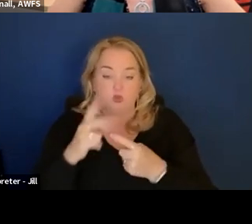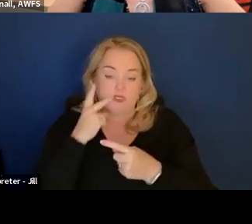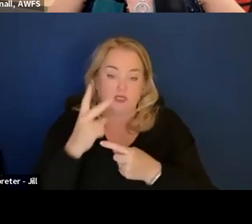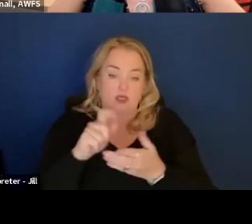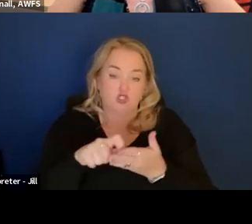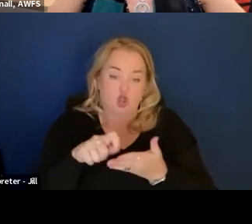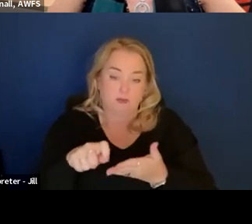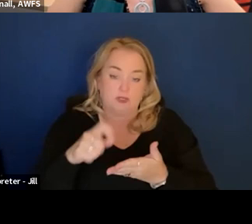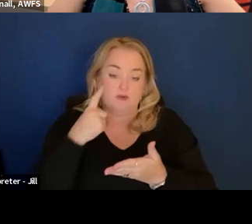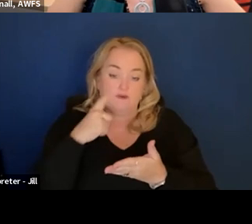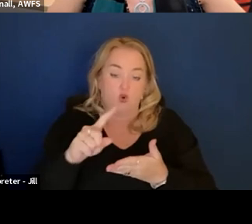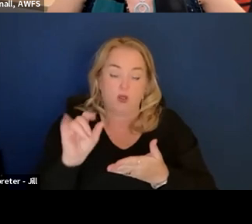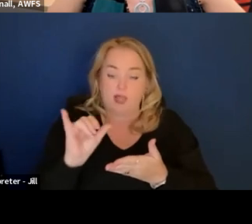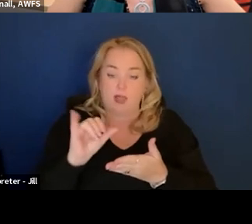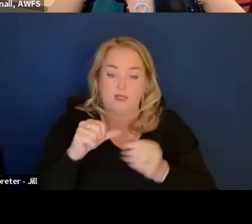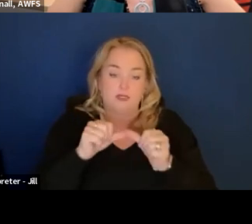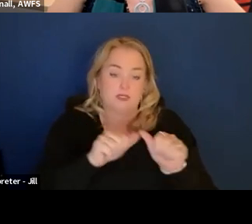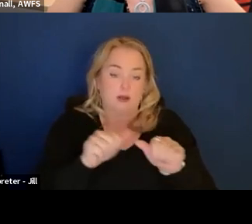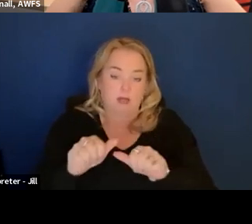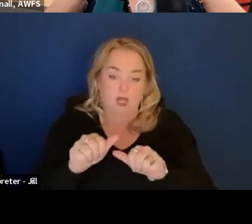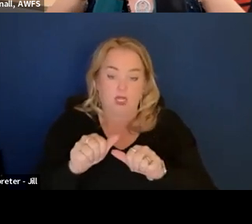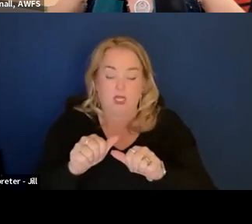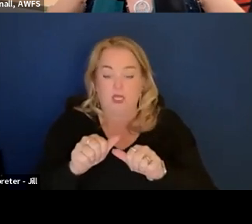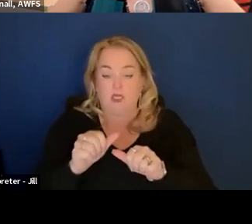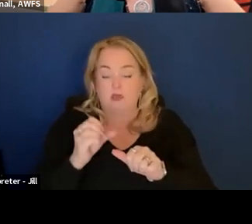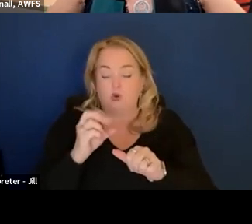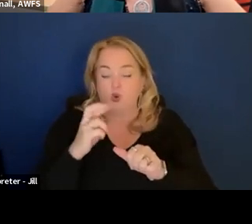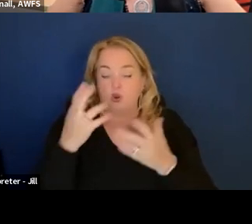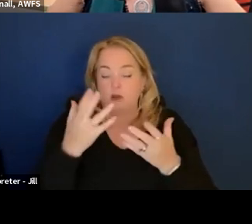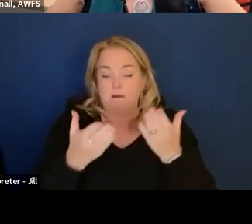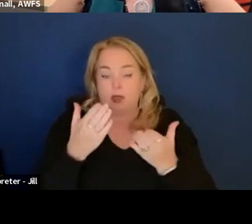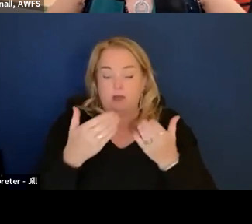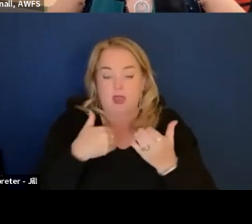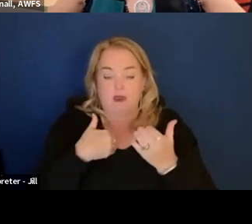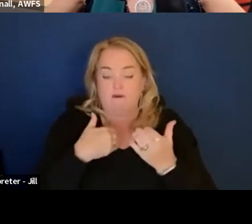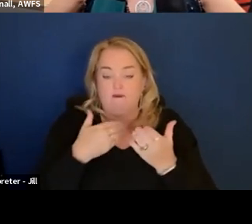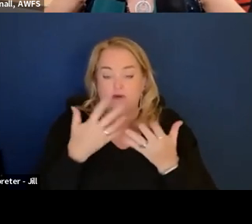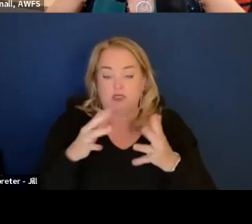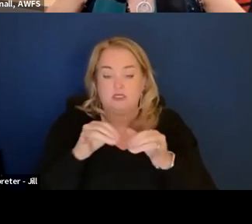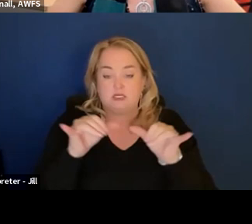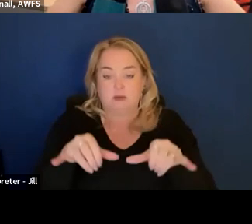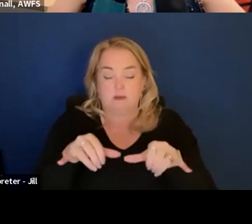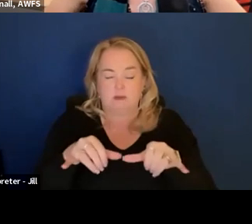for something like sustainability clauses. There may be an existing system, and something